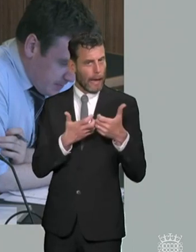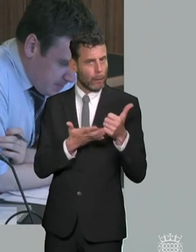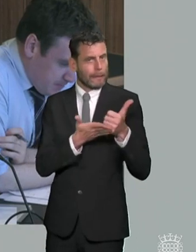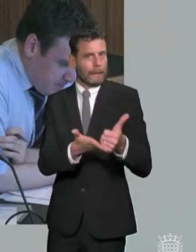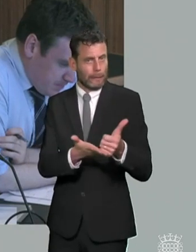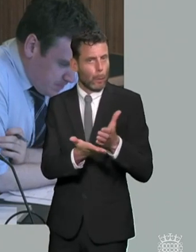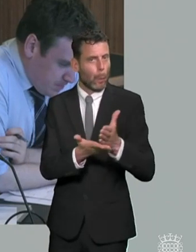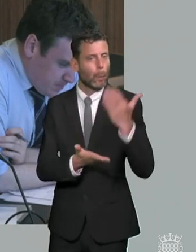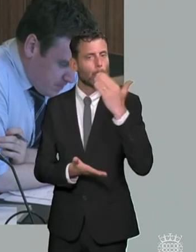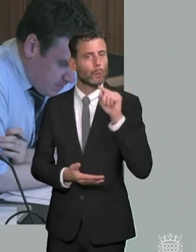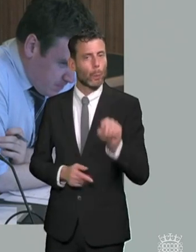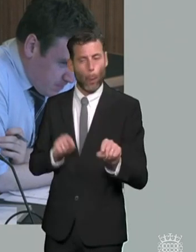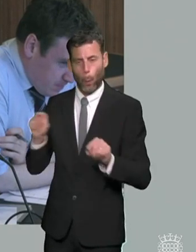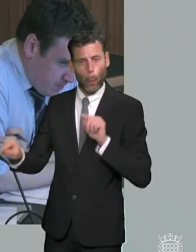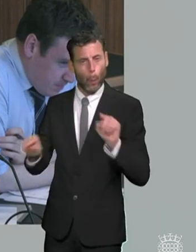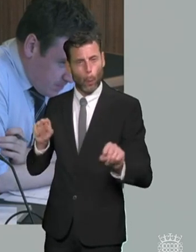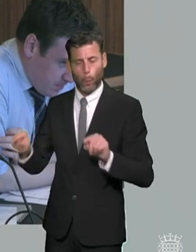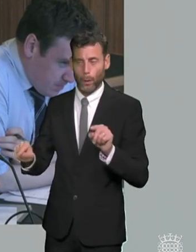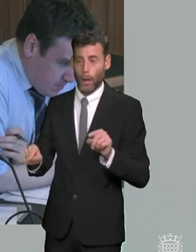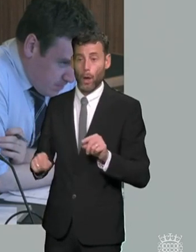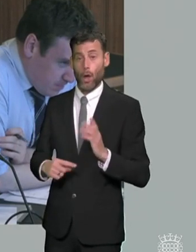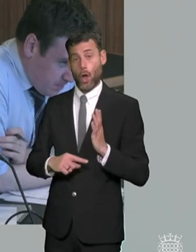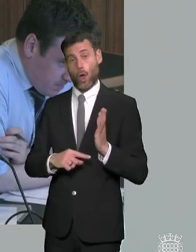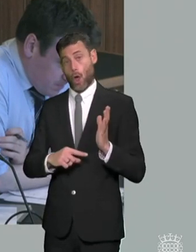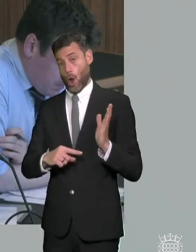and it seems to me that you're saying that you know early intervention in those learning